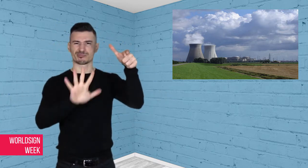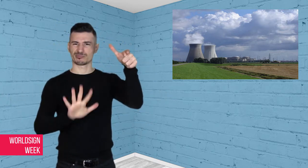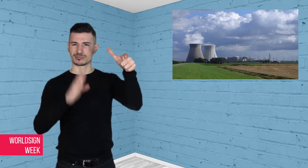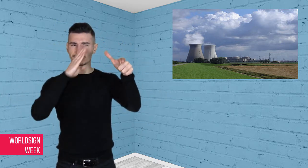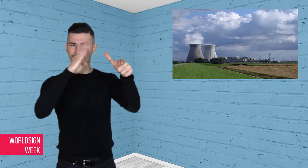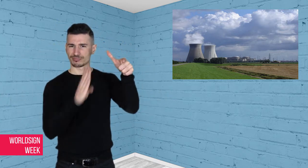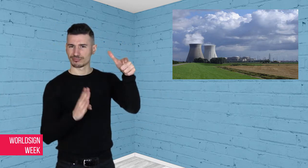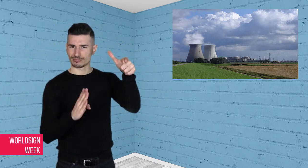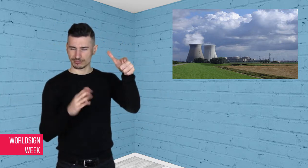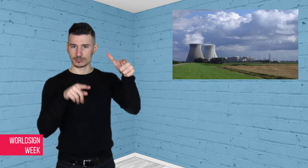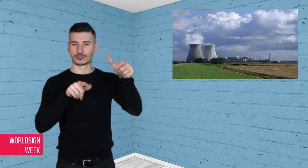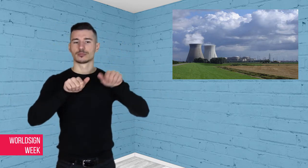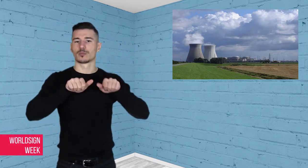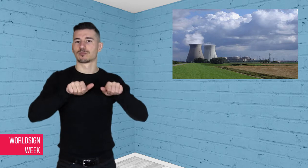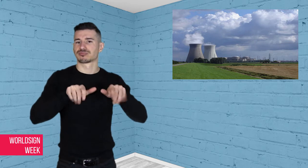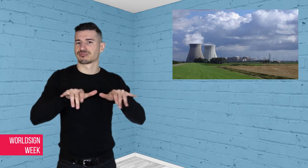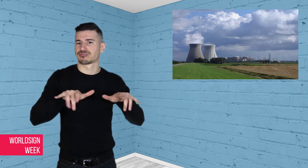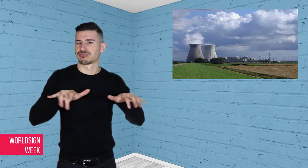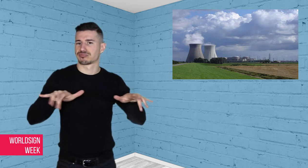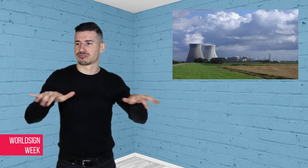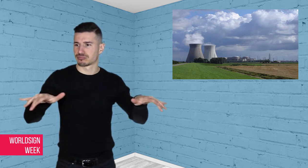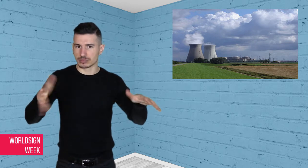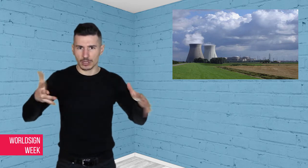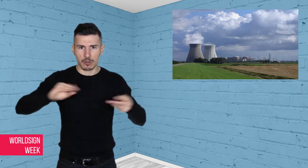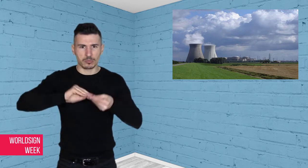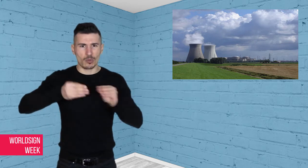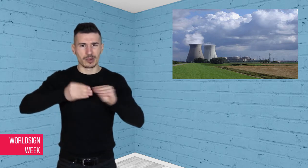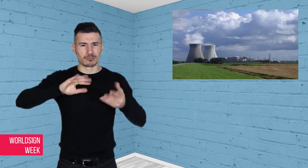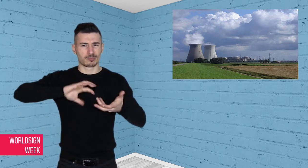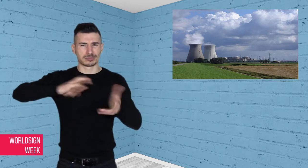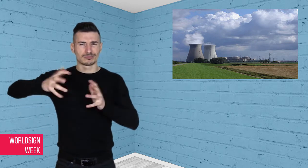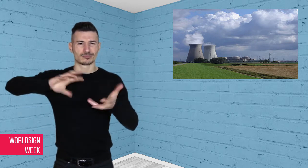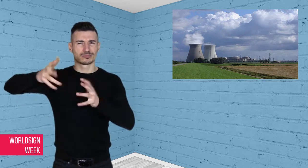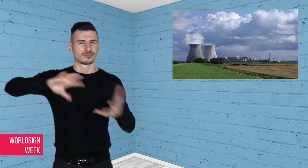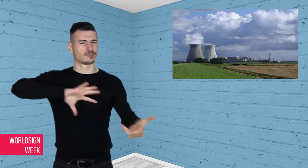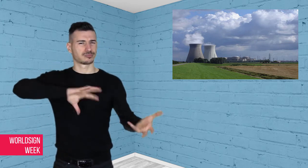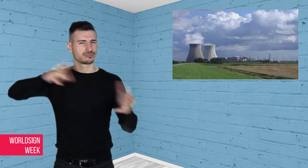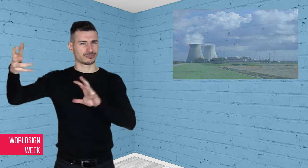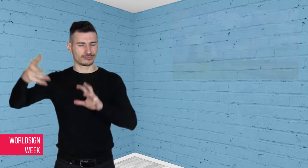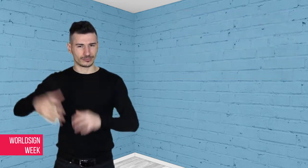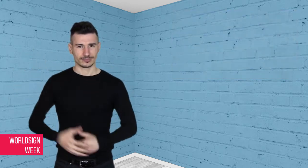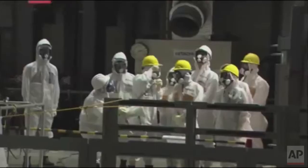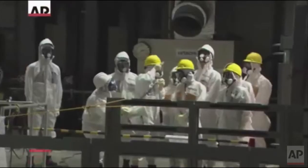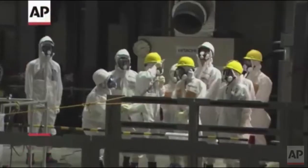the catastrophe.